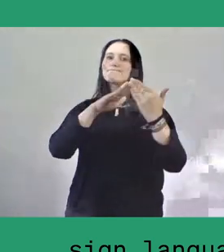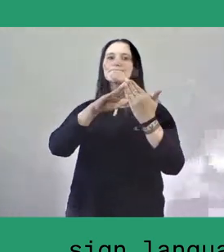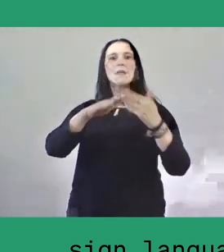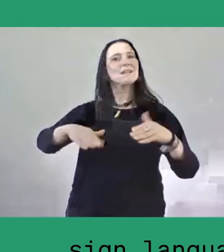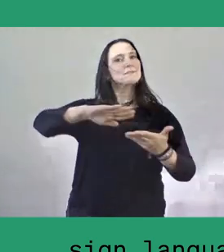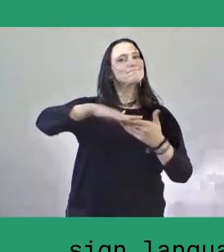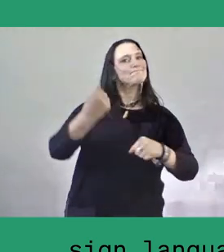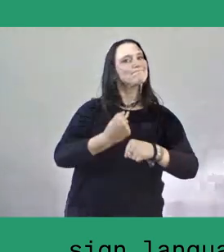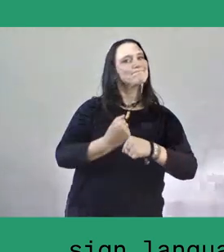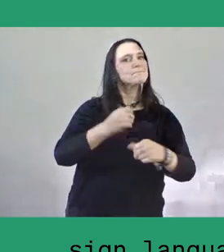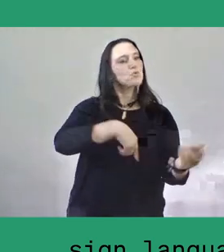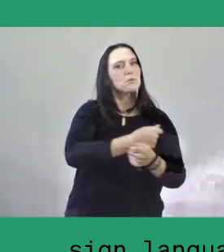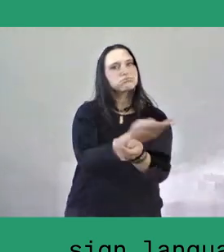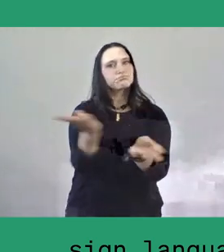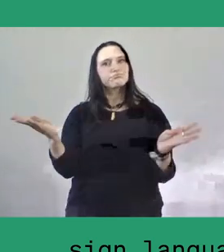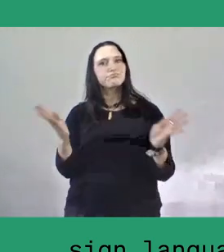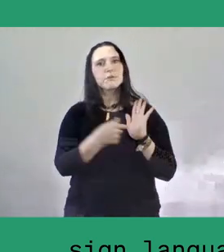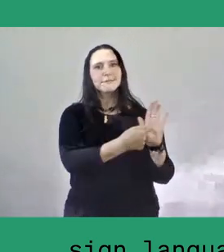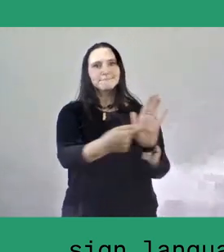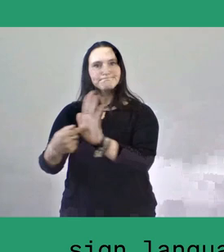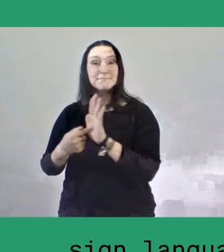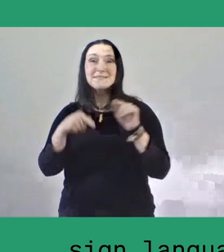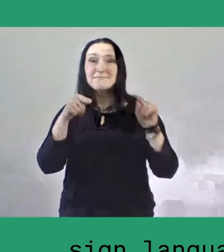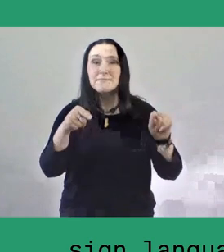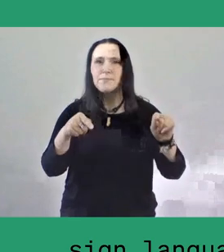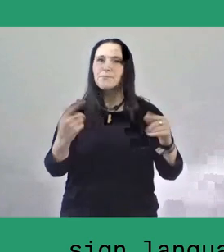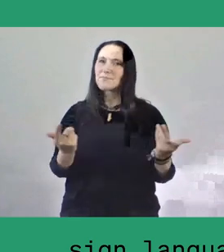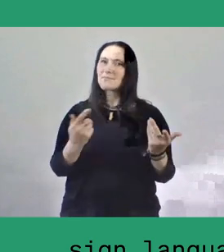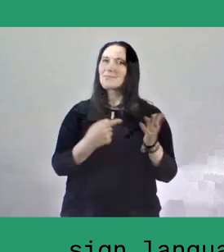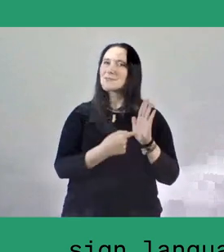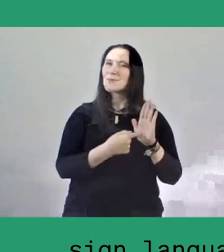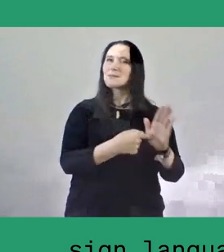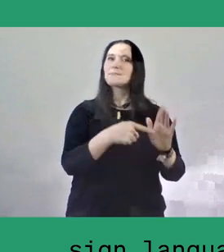Each edition of this series is dedicated to one of the lumbung values.